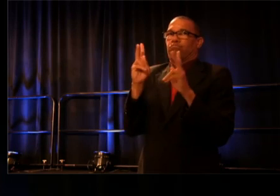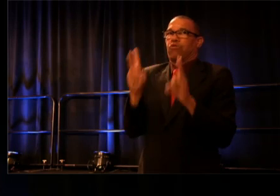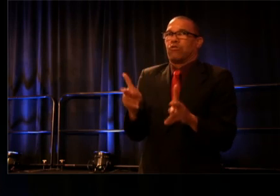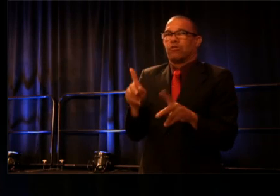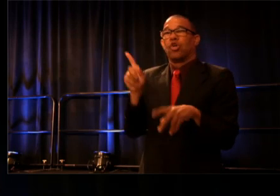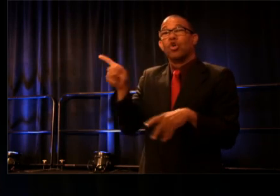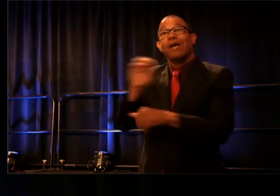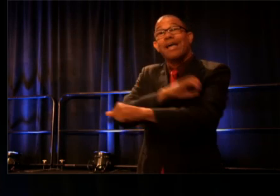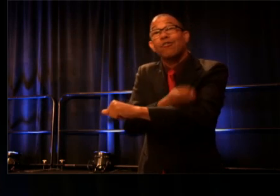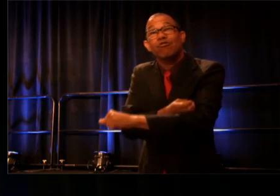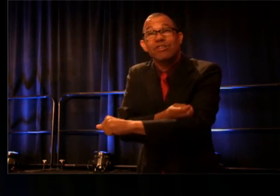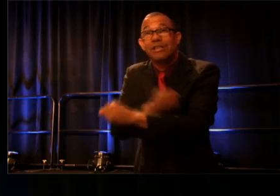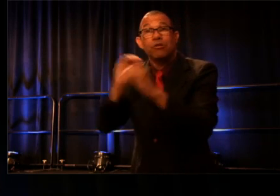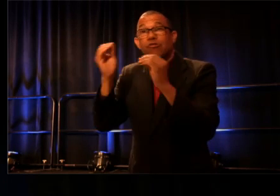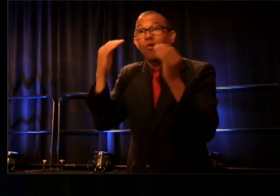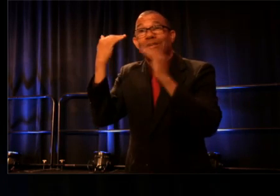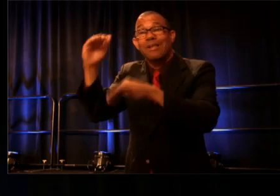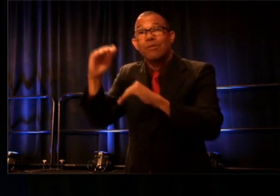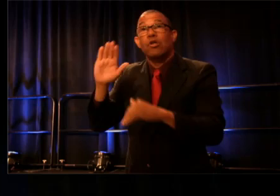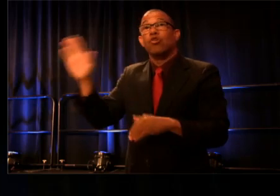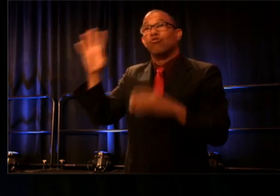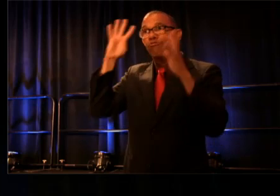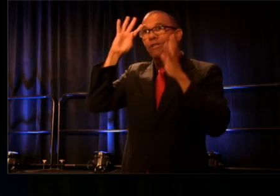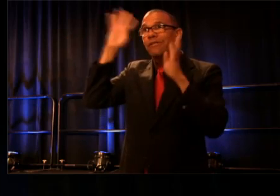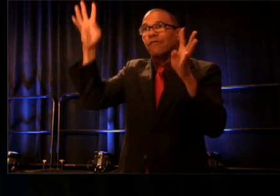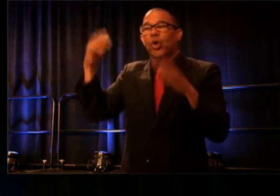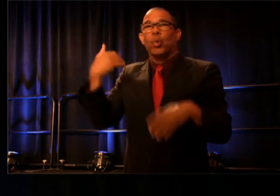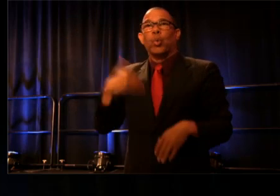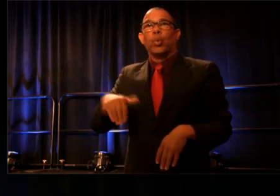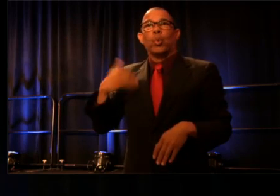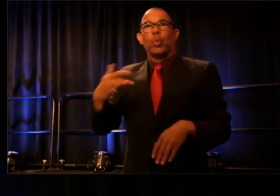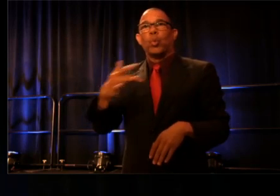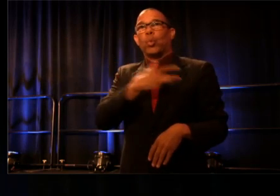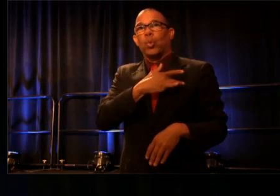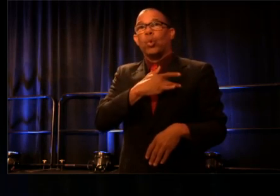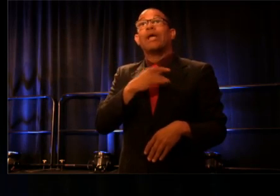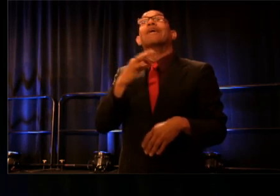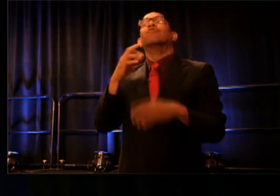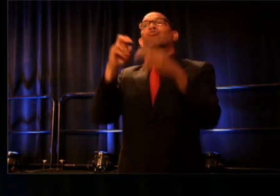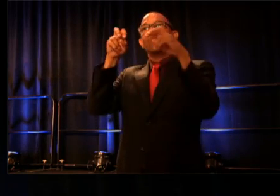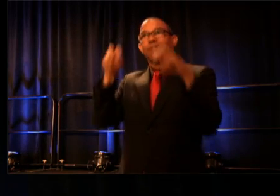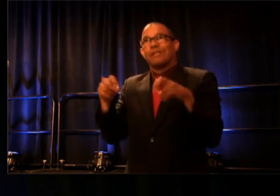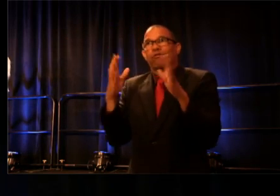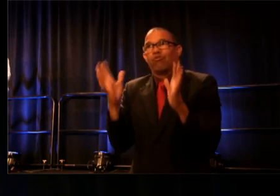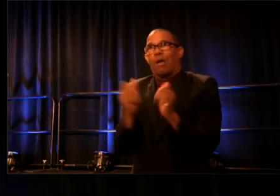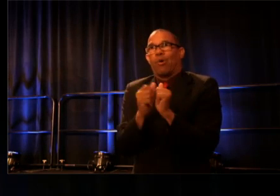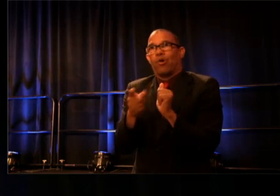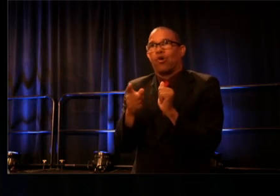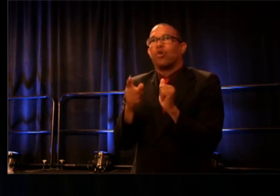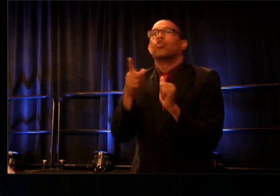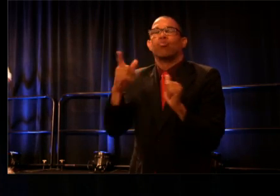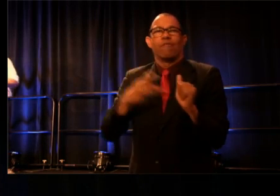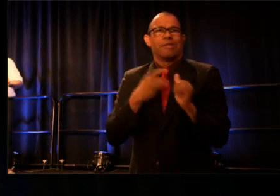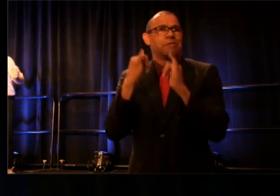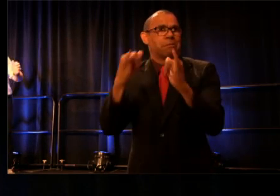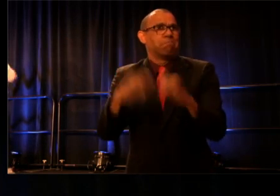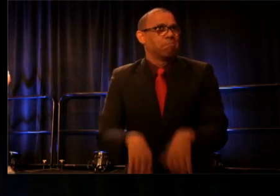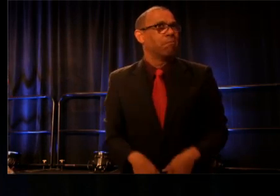her creativity: electric. Just sit with her for a moment and you'll feel what I mean. So now it's my privilege, my honor,